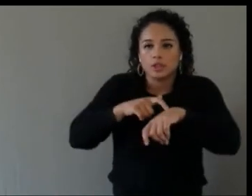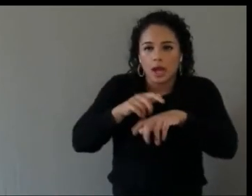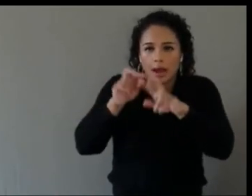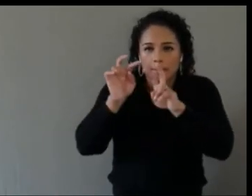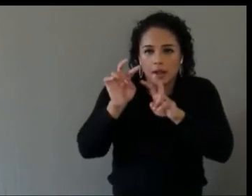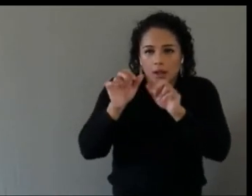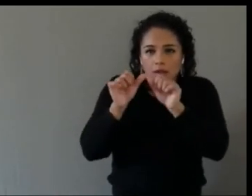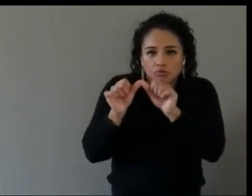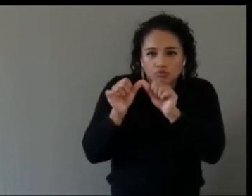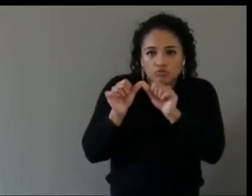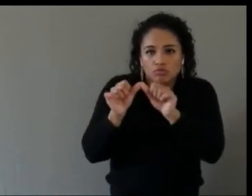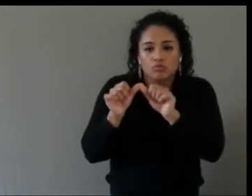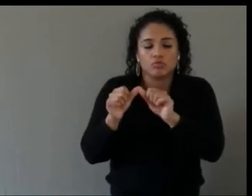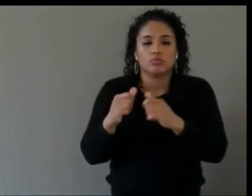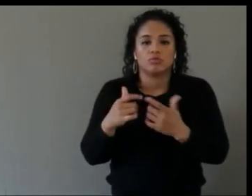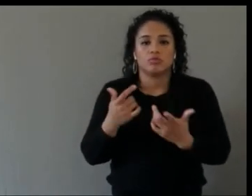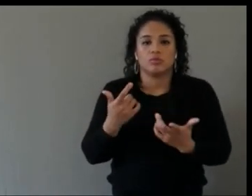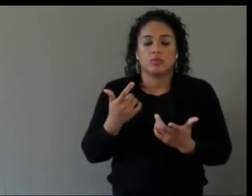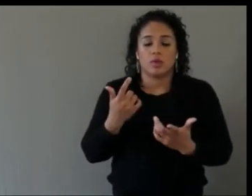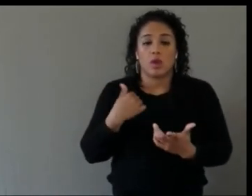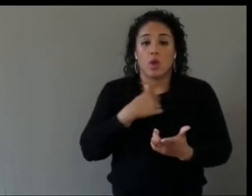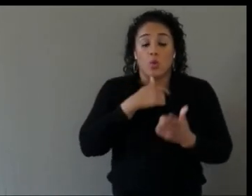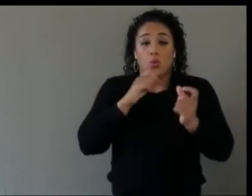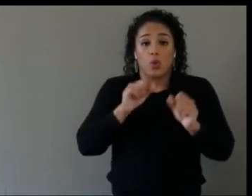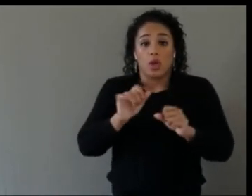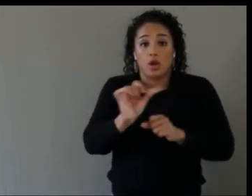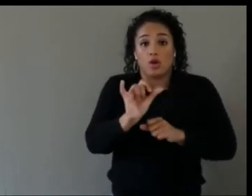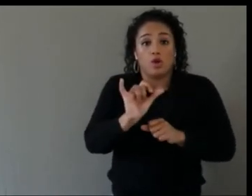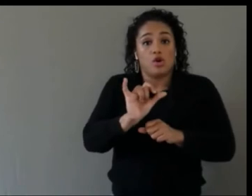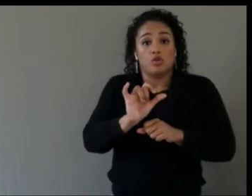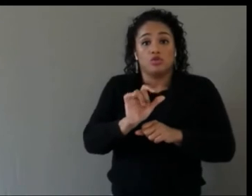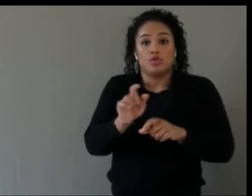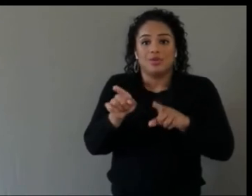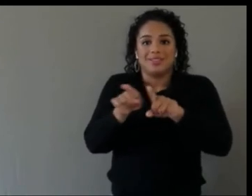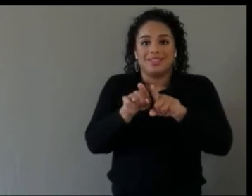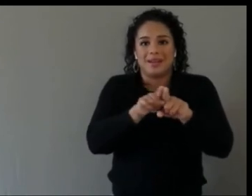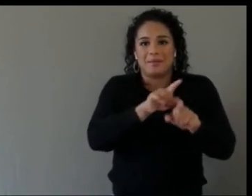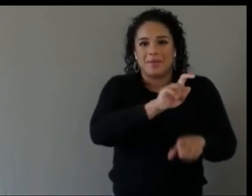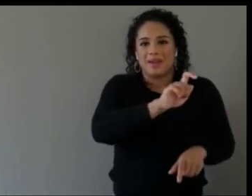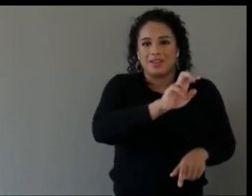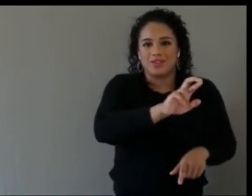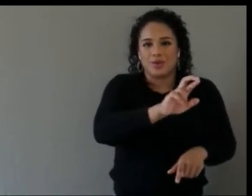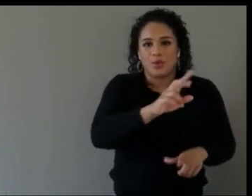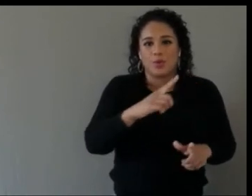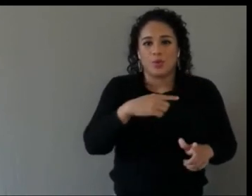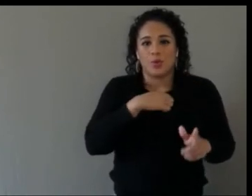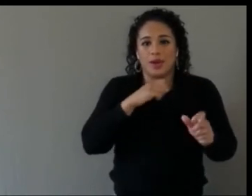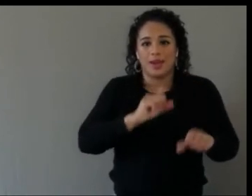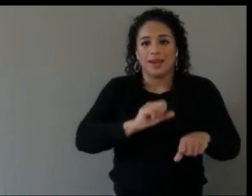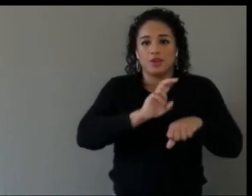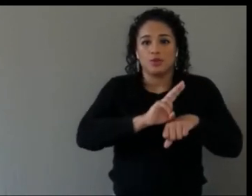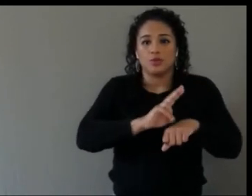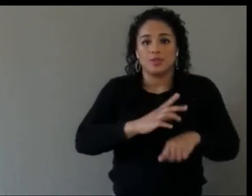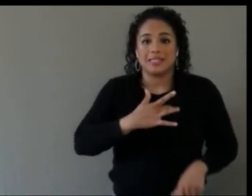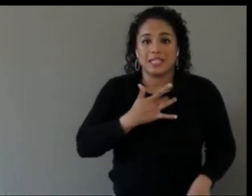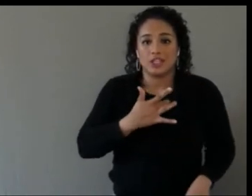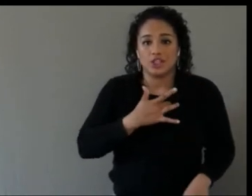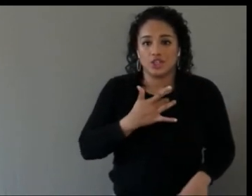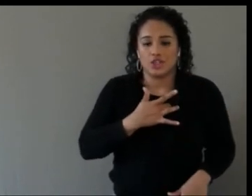the same in XR by using sensors to start to pick up how are people engaging, so what are they